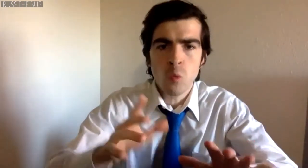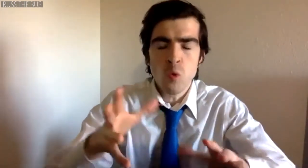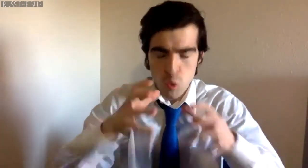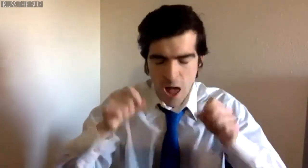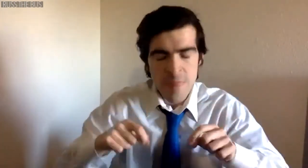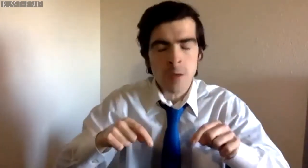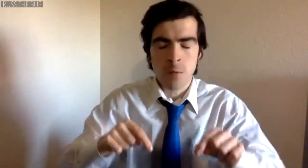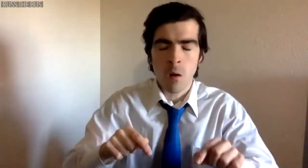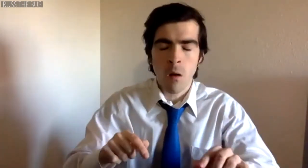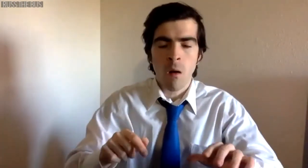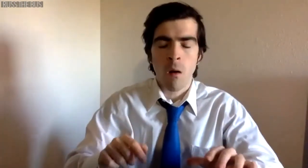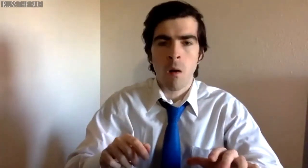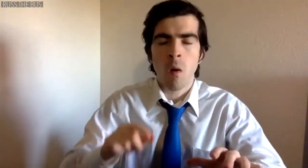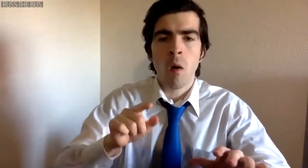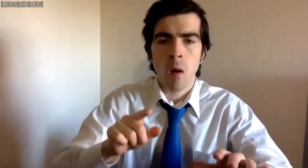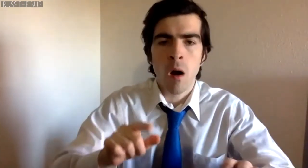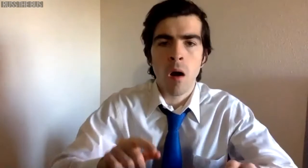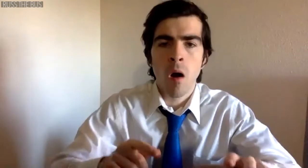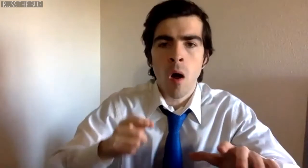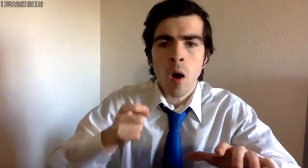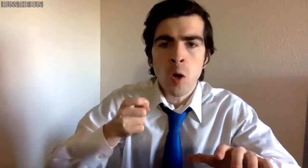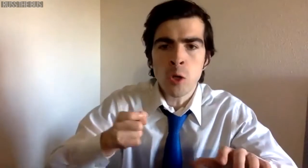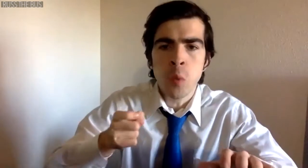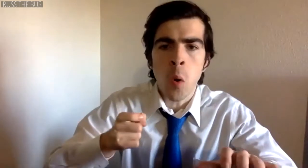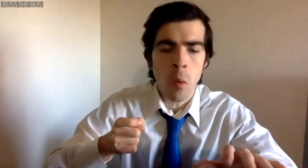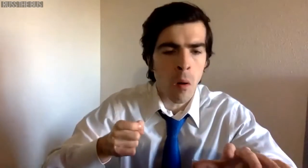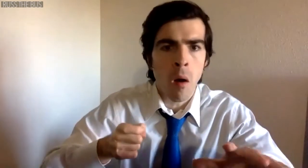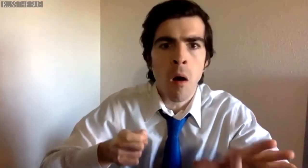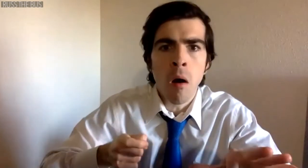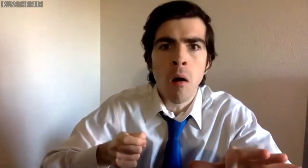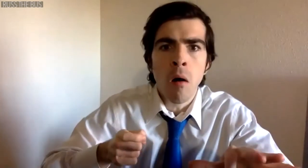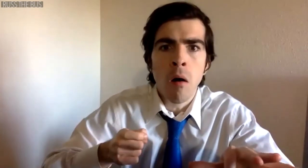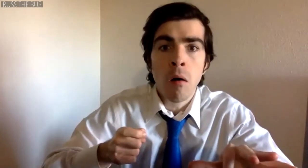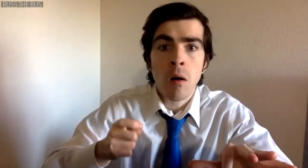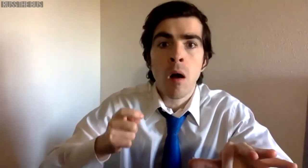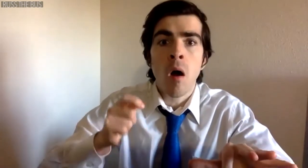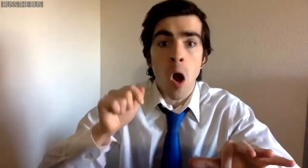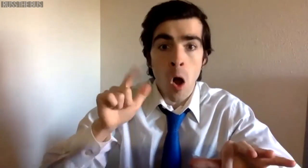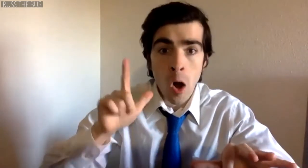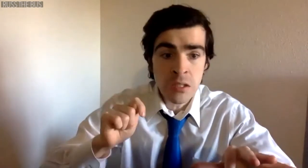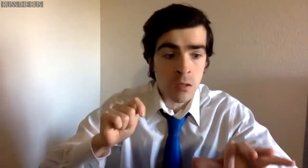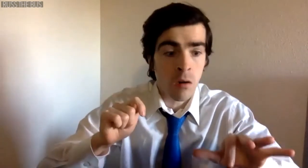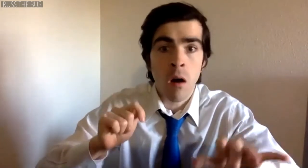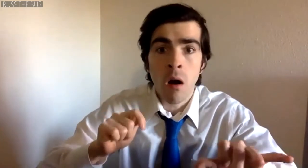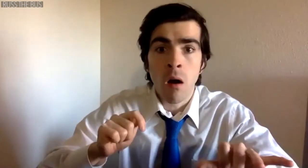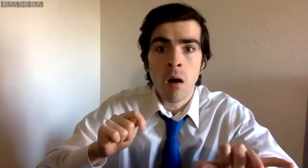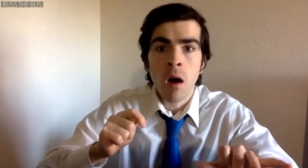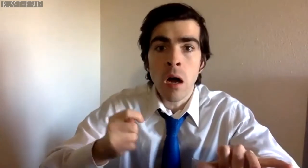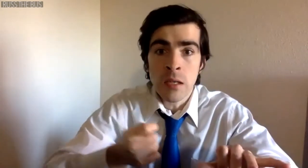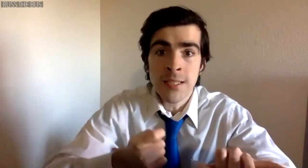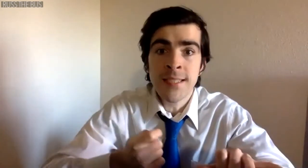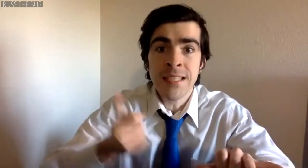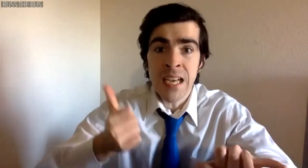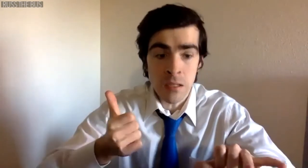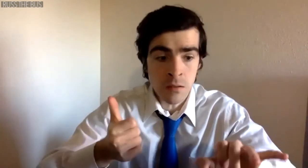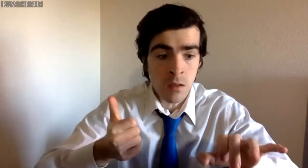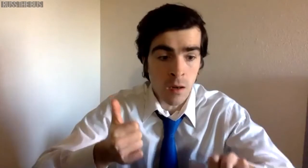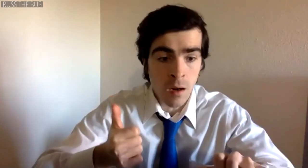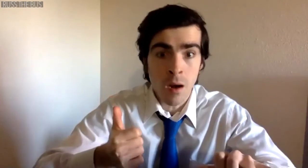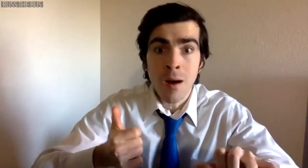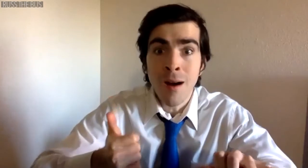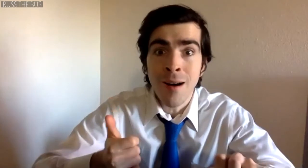You got this. Control alt delete!